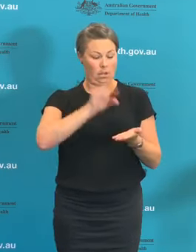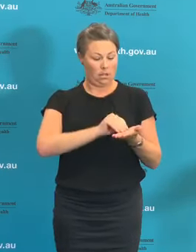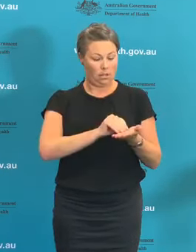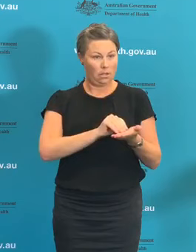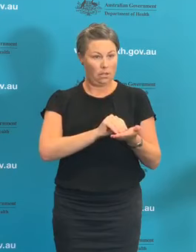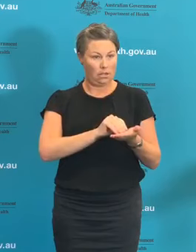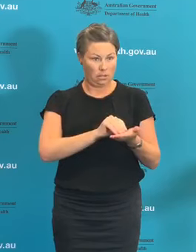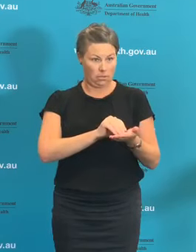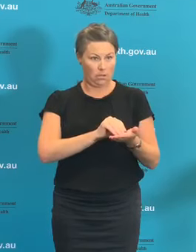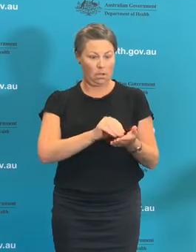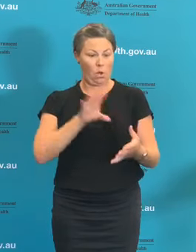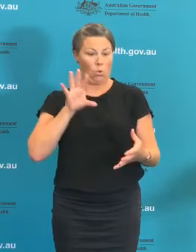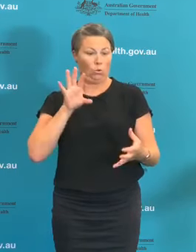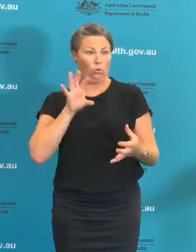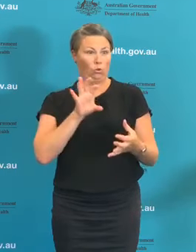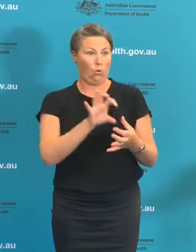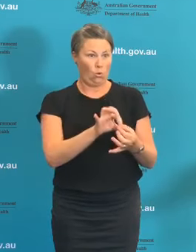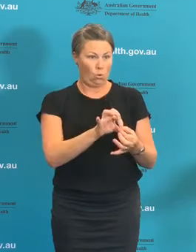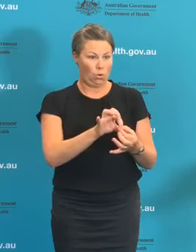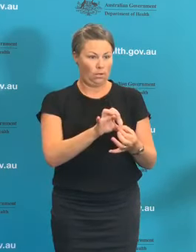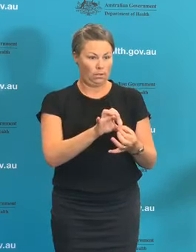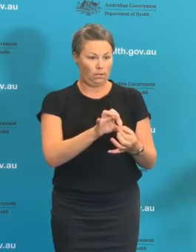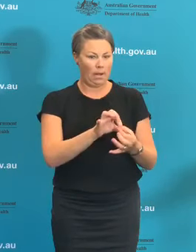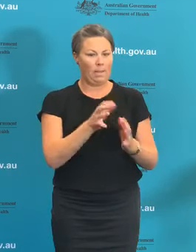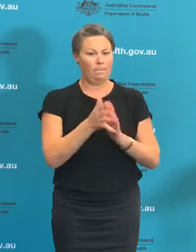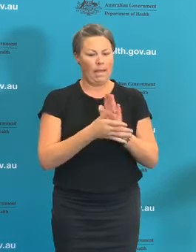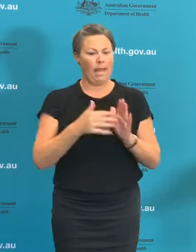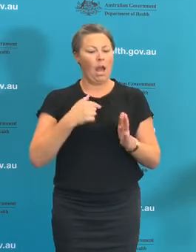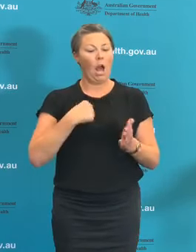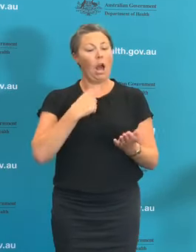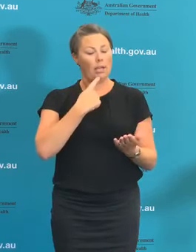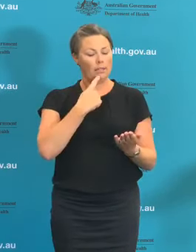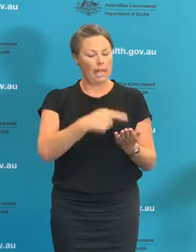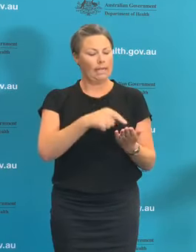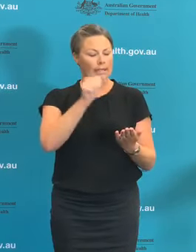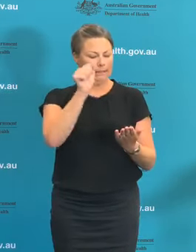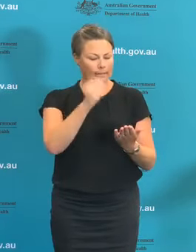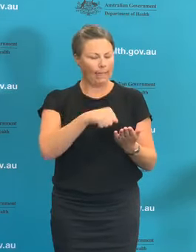participate and secondly when you're caught if you are called by Public